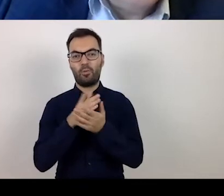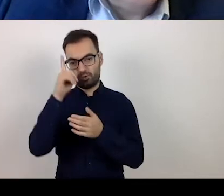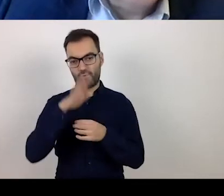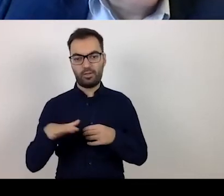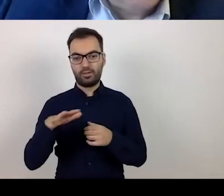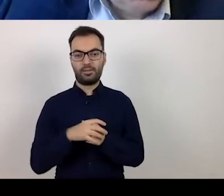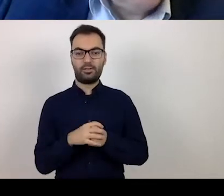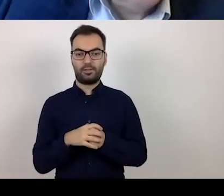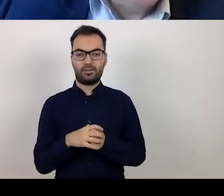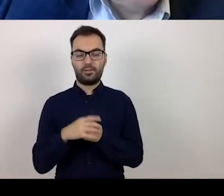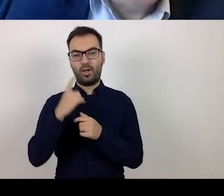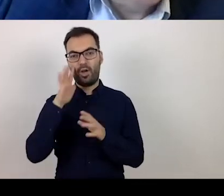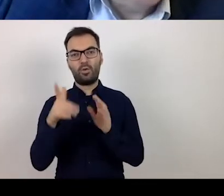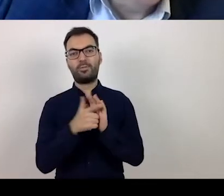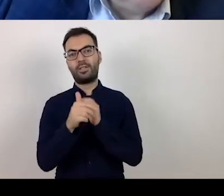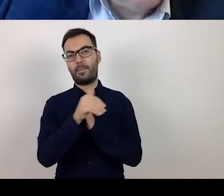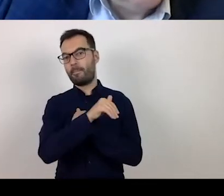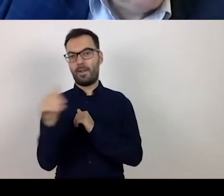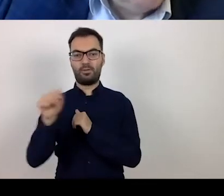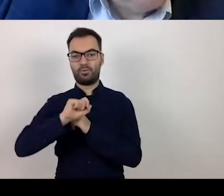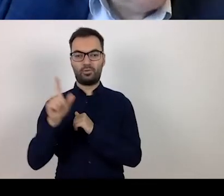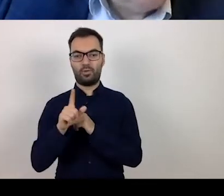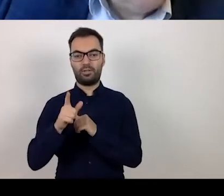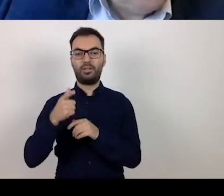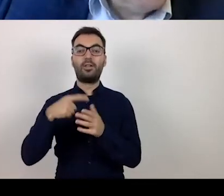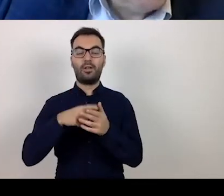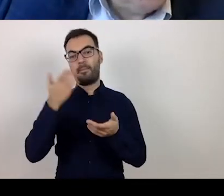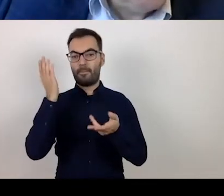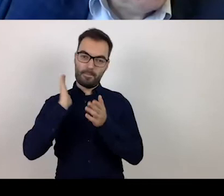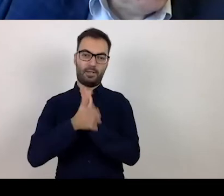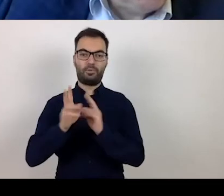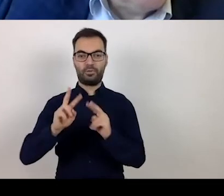About 17 million zlotys. were transferred to nursing homes.